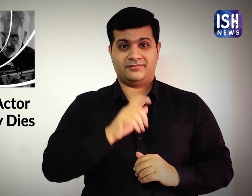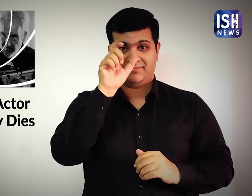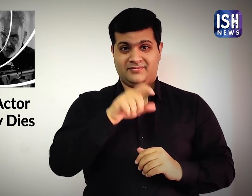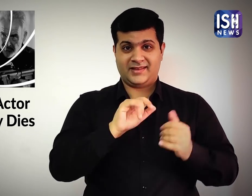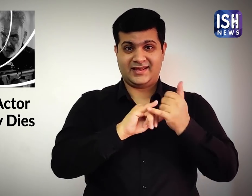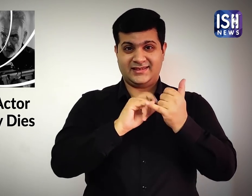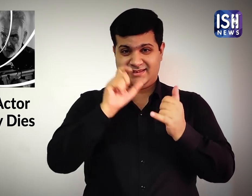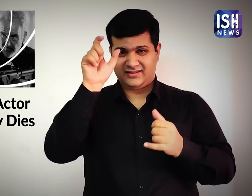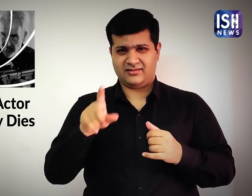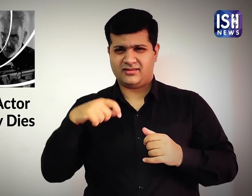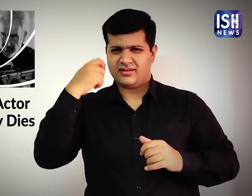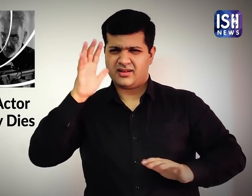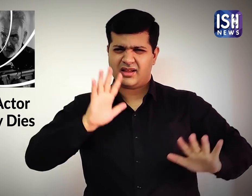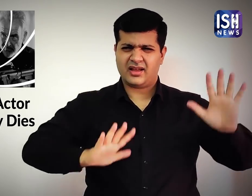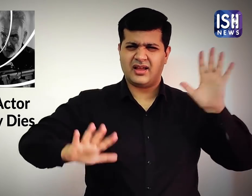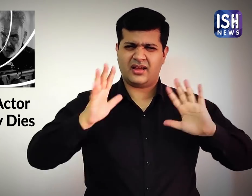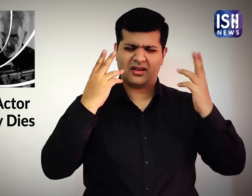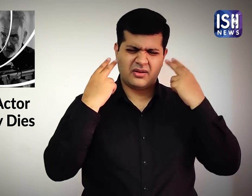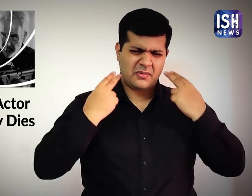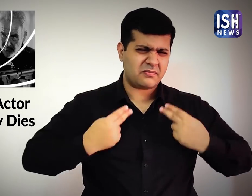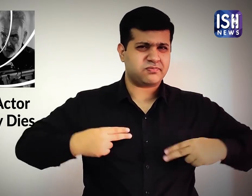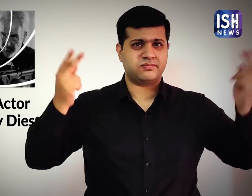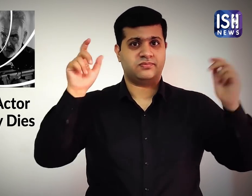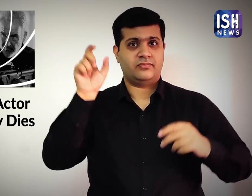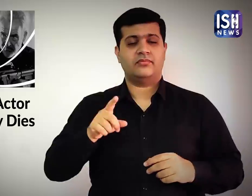Connery was a legendary actor.